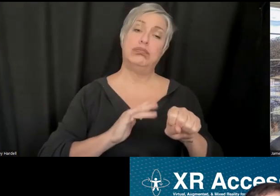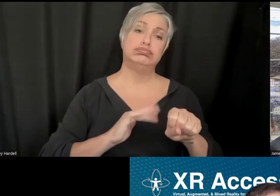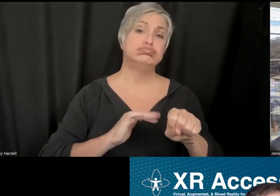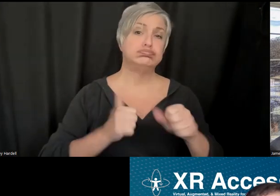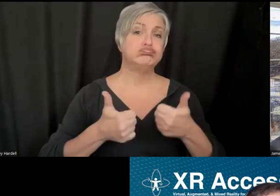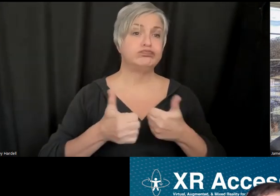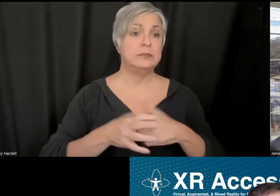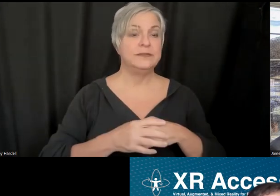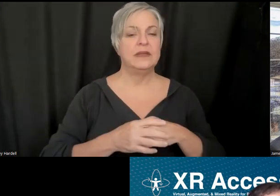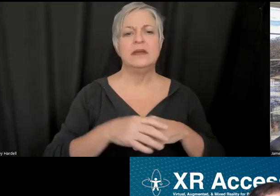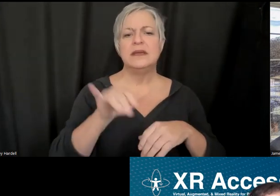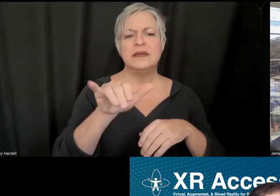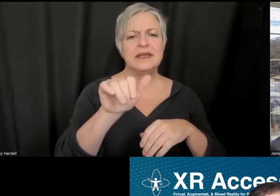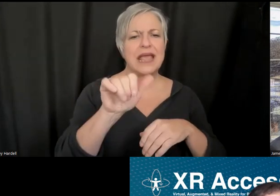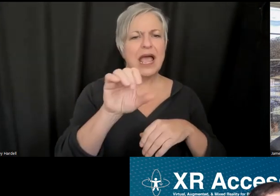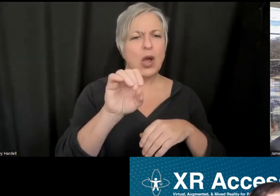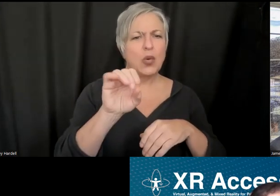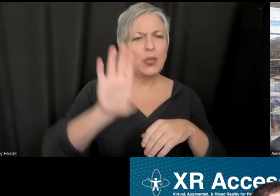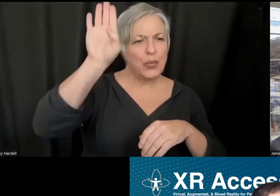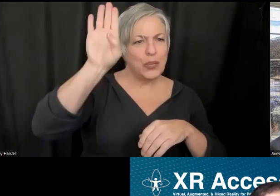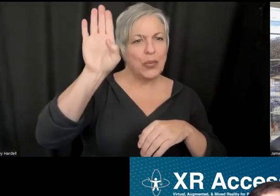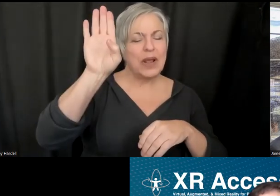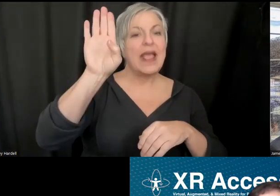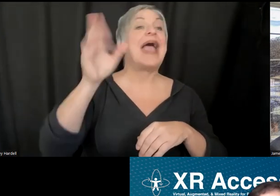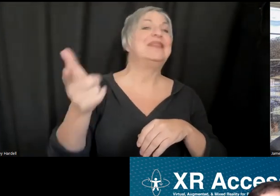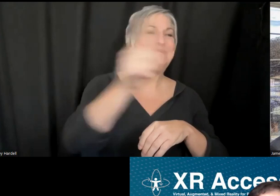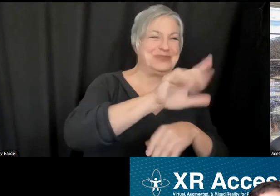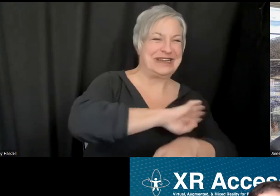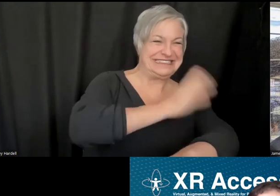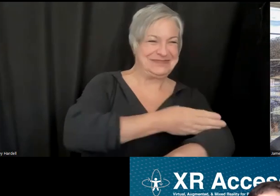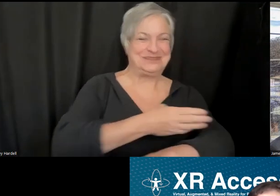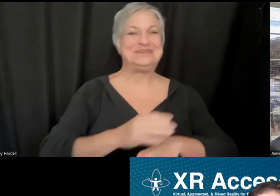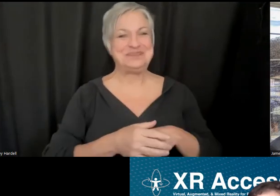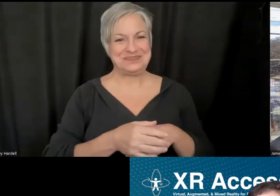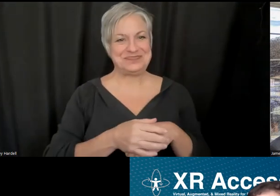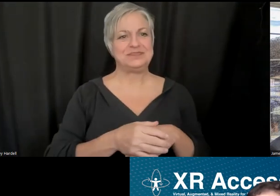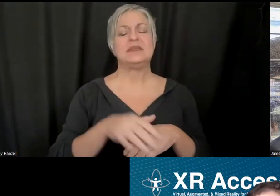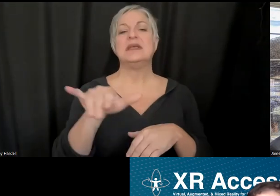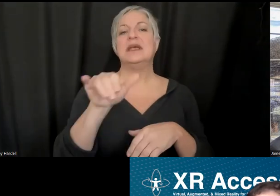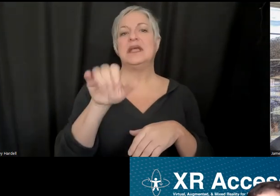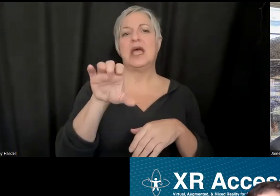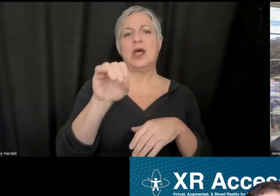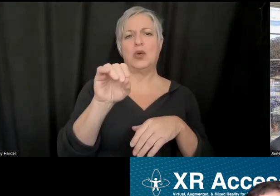see Yao with his hand up. Why don't we have Yao first, and then Brenden. >> Yao: And hearing lots of